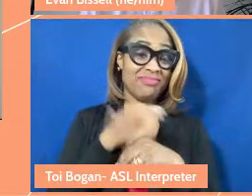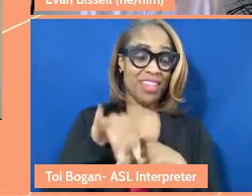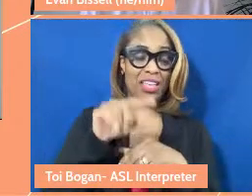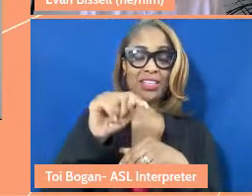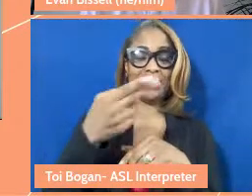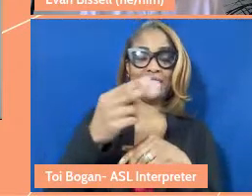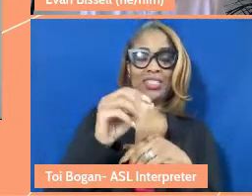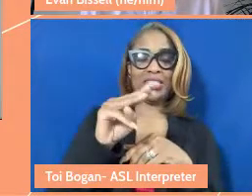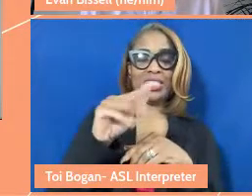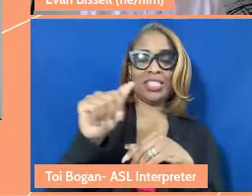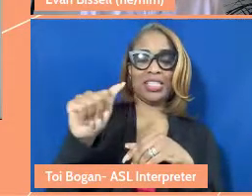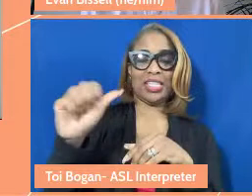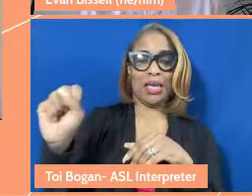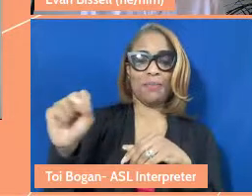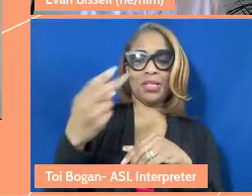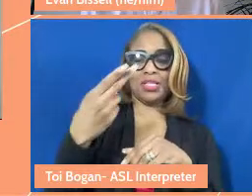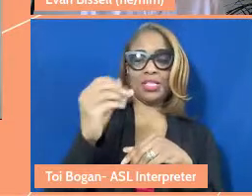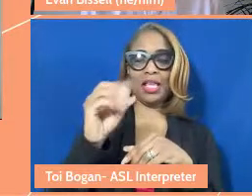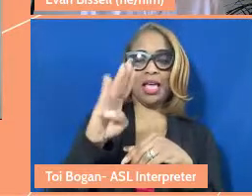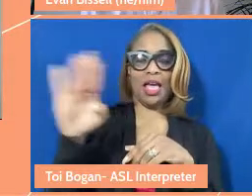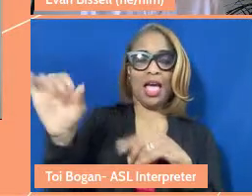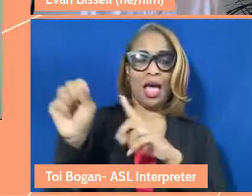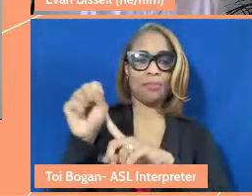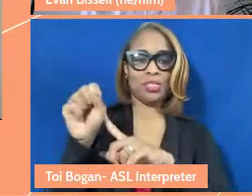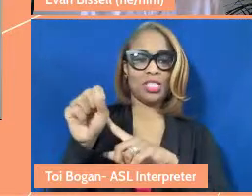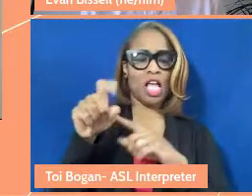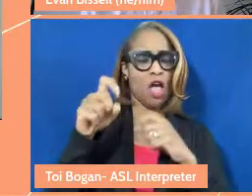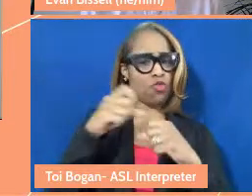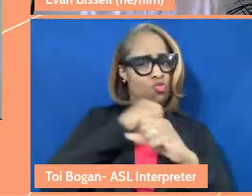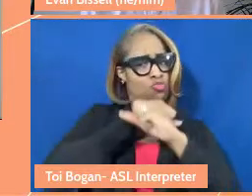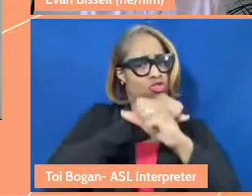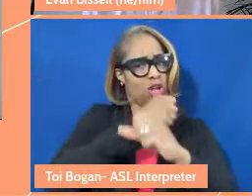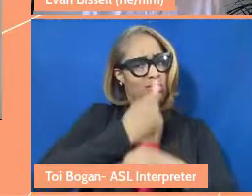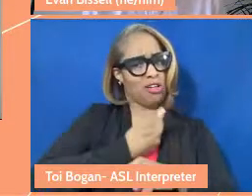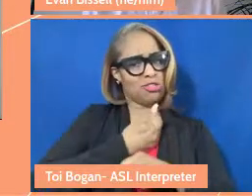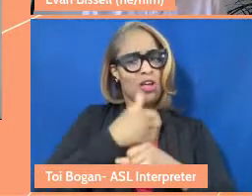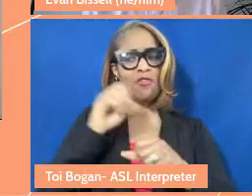It's like we need a state so we can protect ourselves from other people taking our stuff.